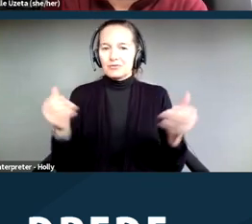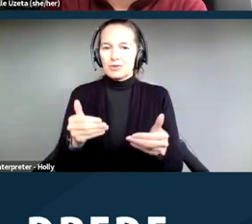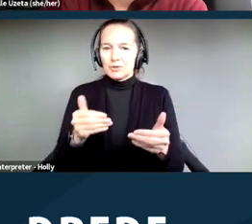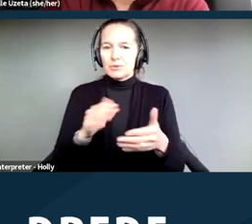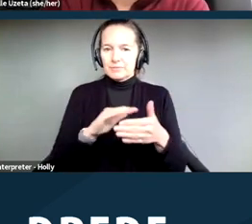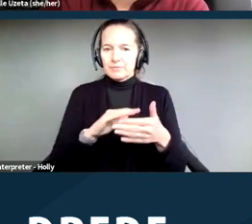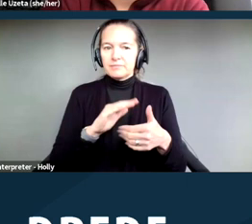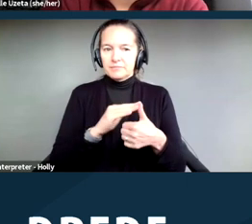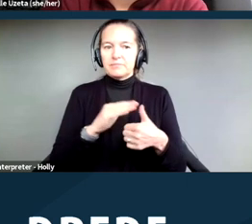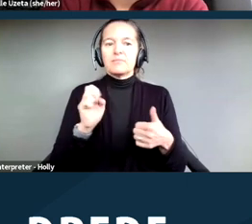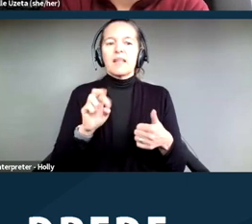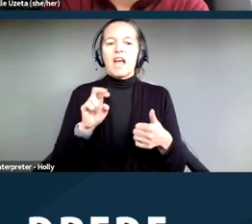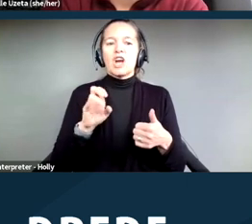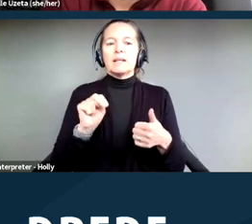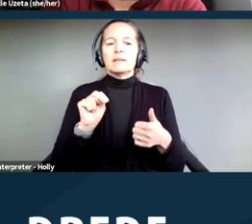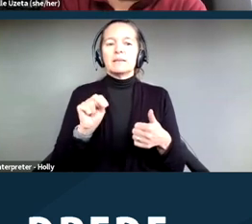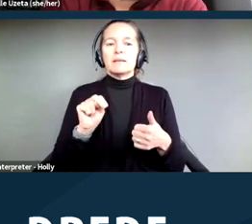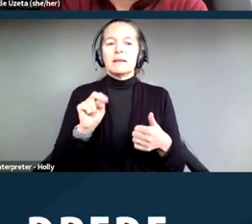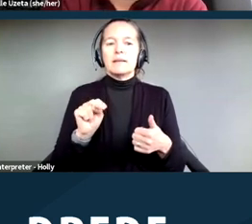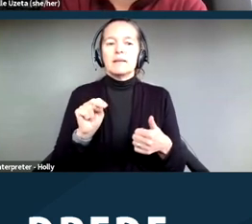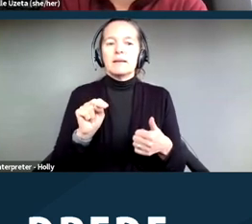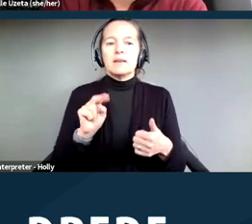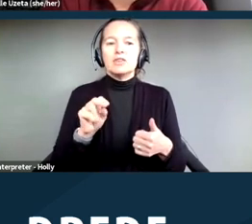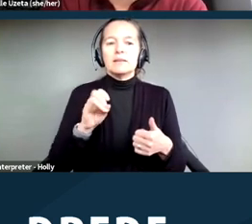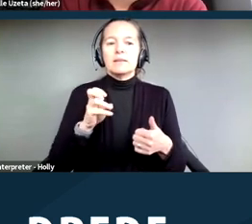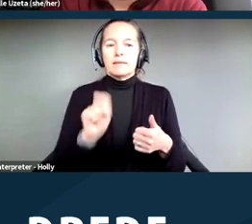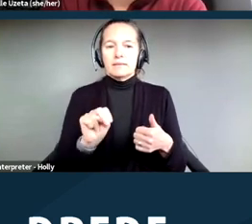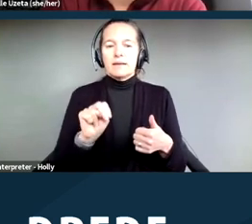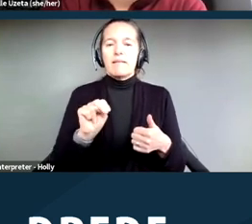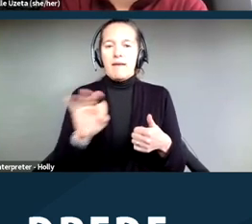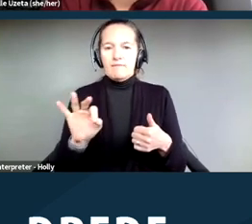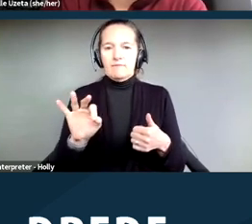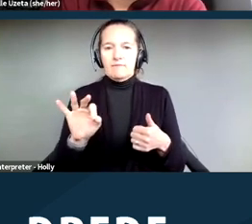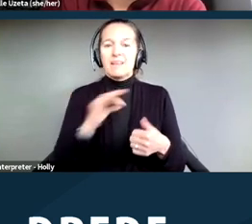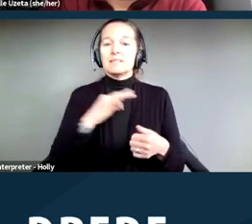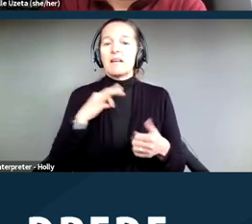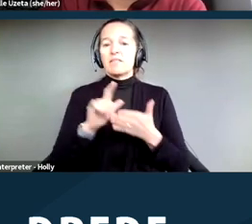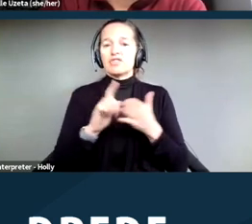Neff is a staff attorney at DREDF. They began their career as a tenant lawyer for